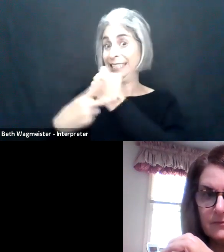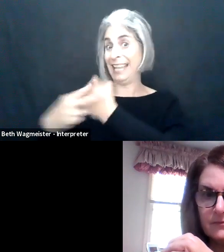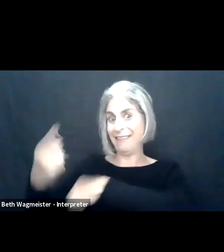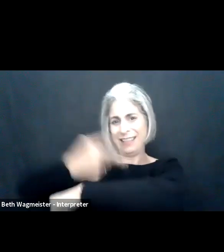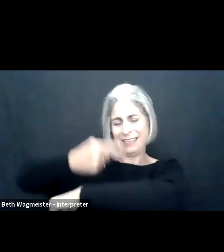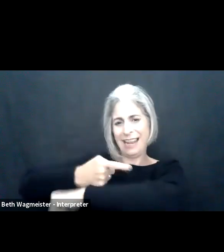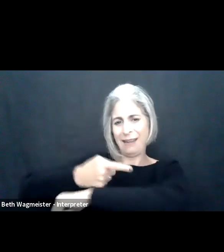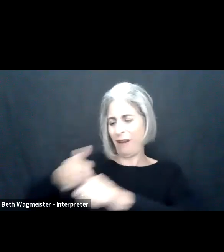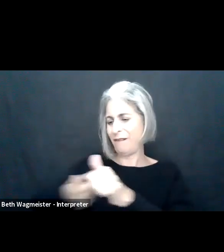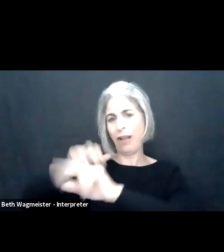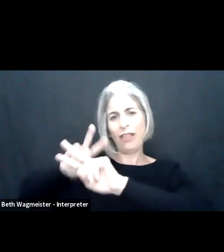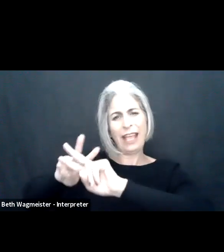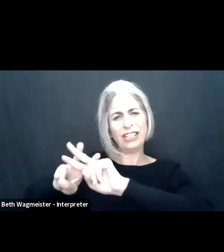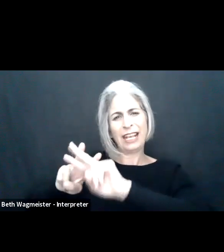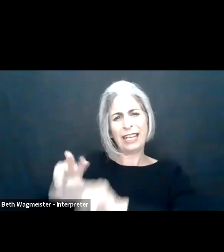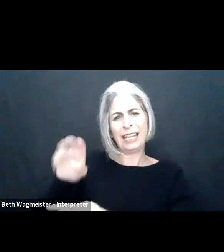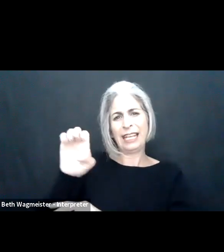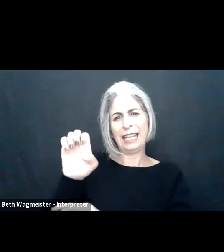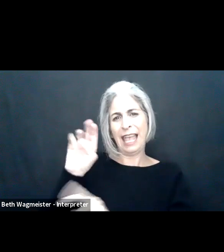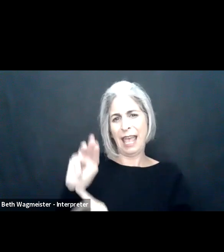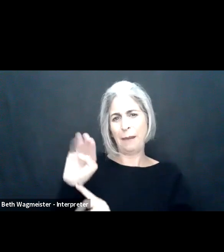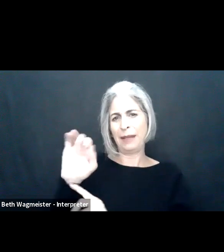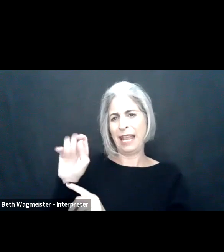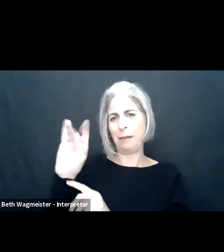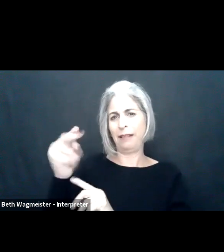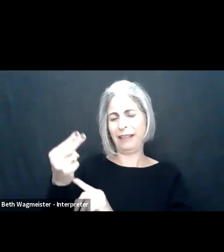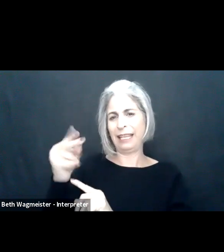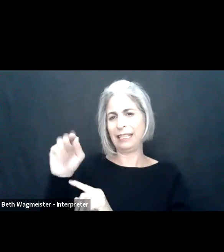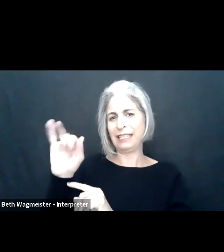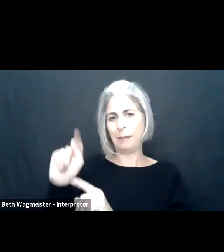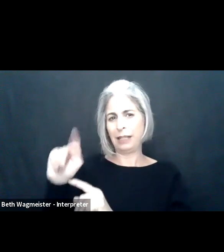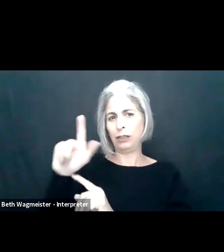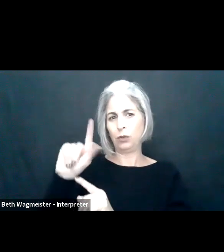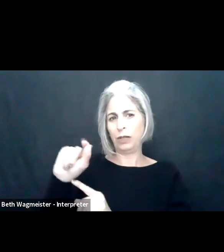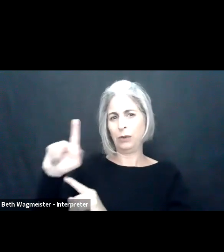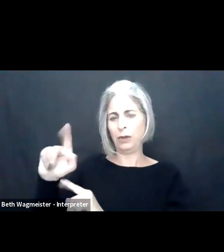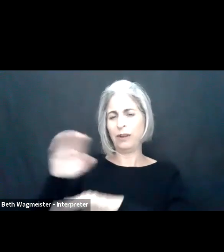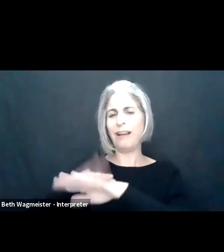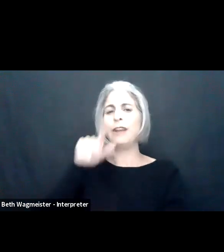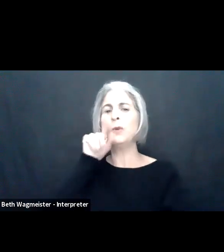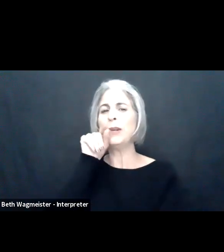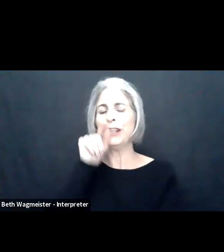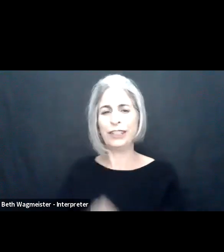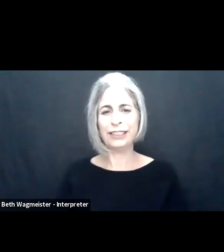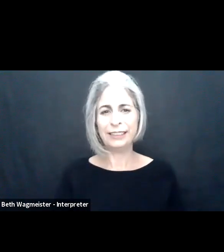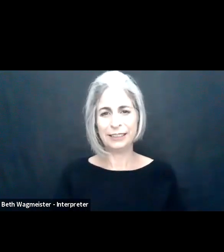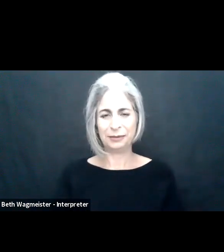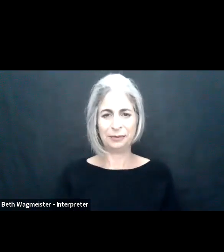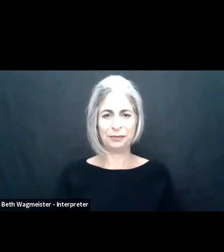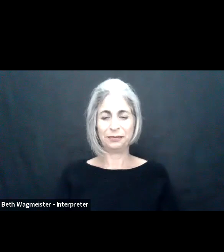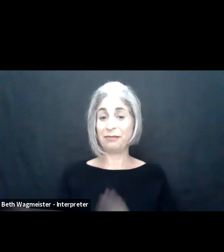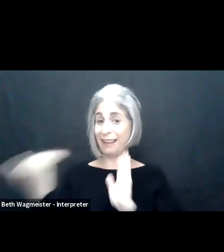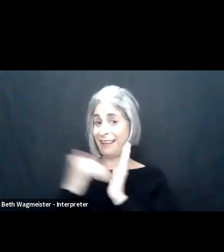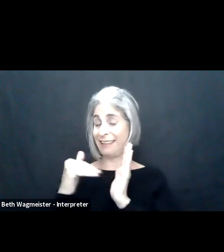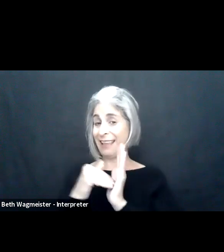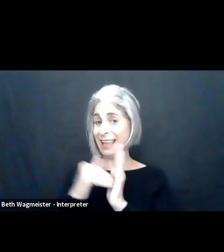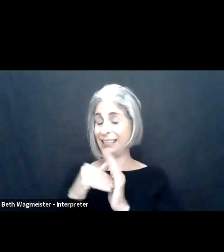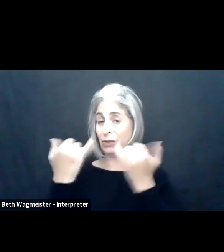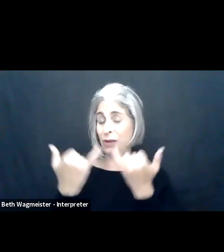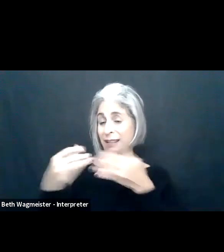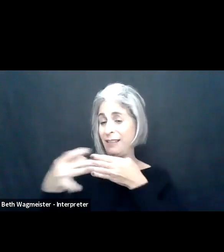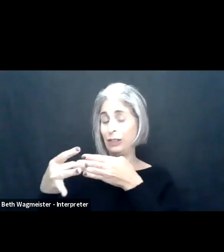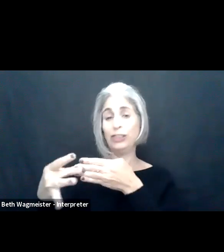Save the date.